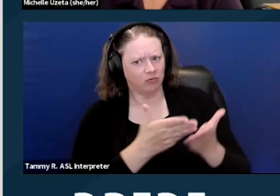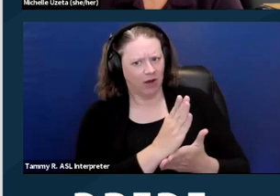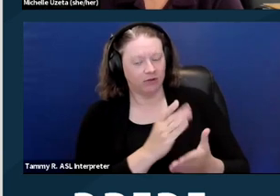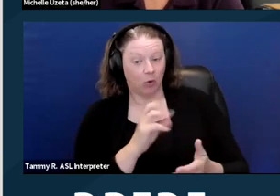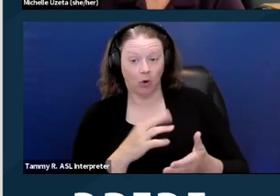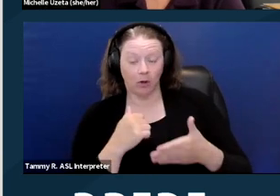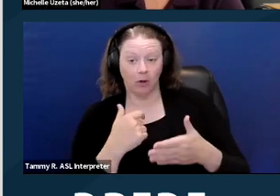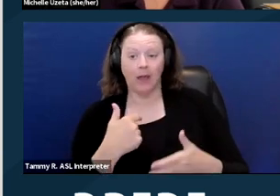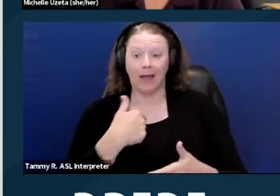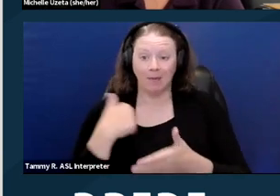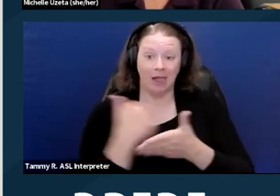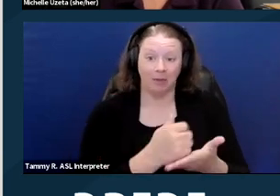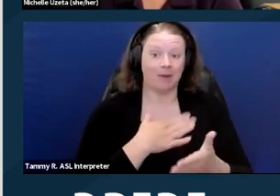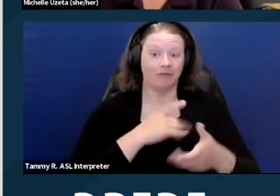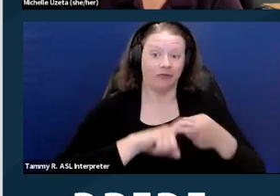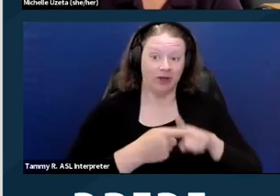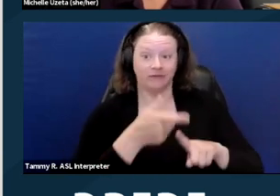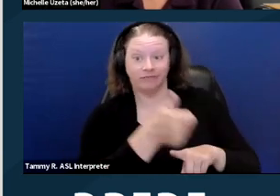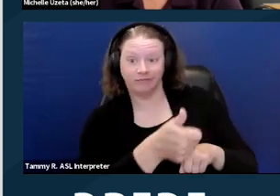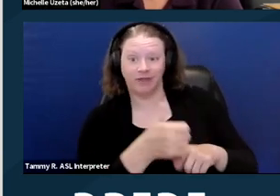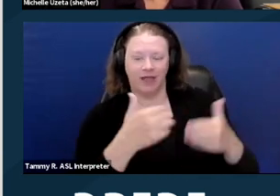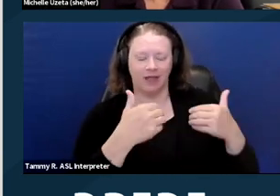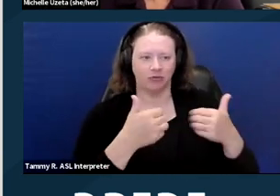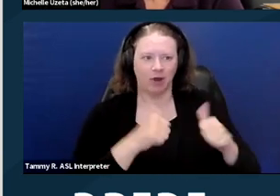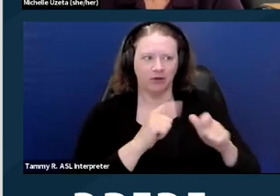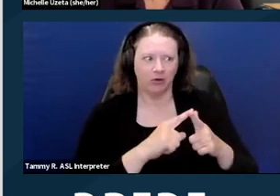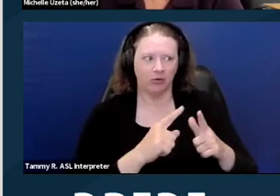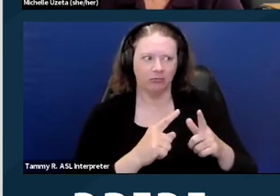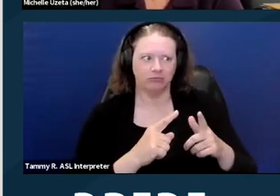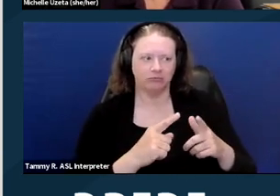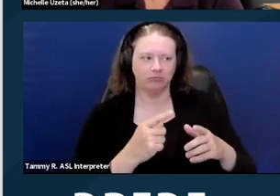And the citation for that is there as well. Final slide please.